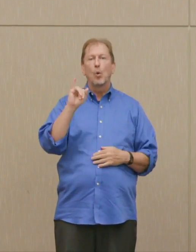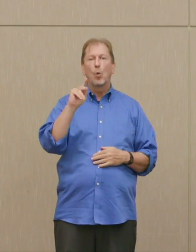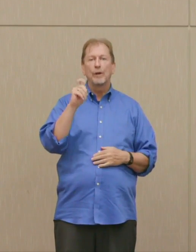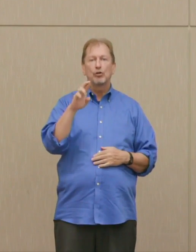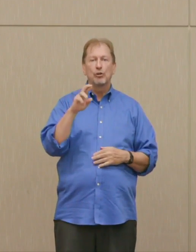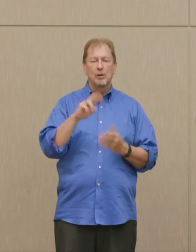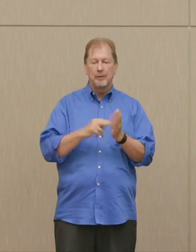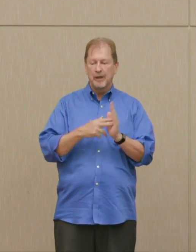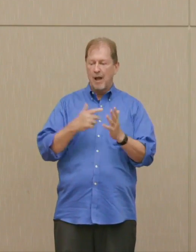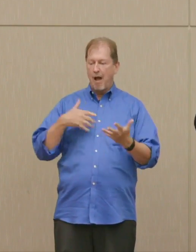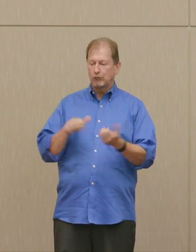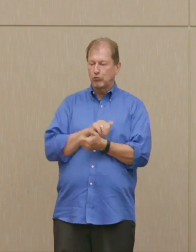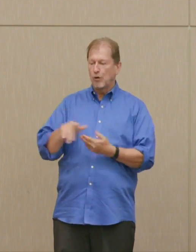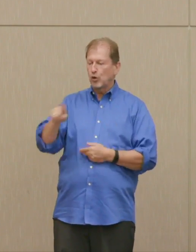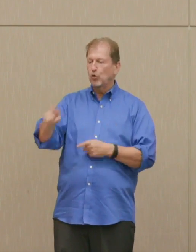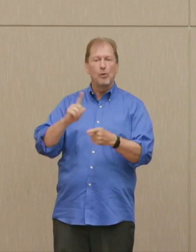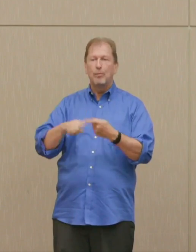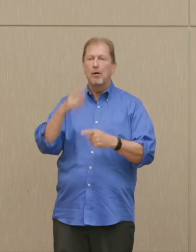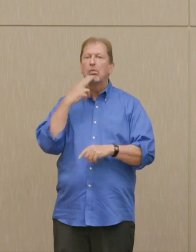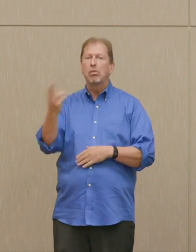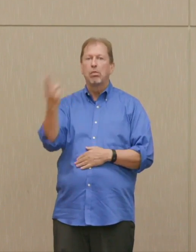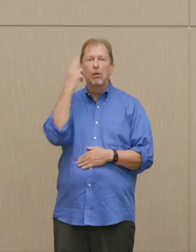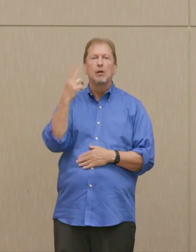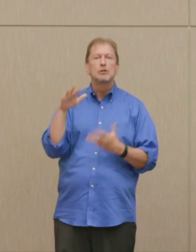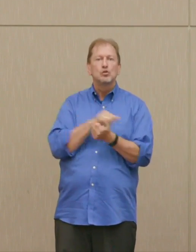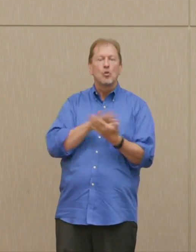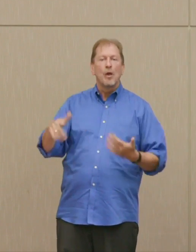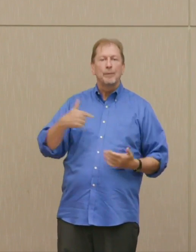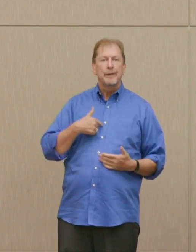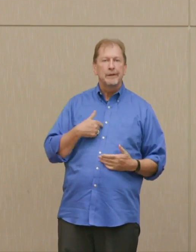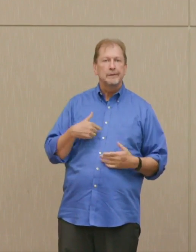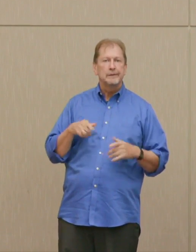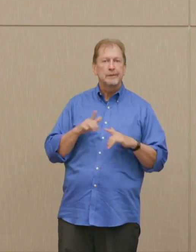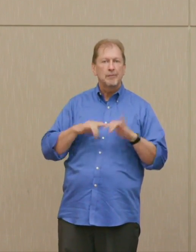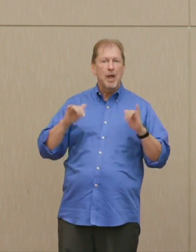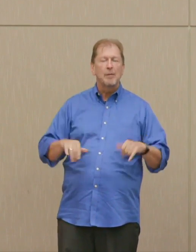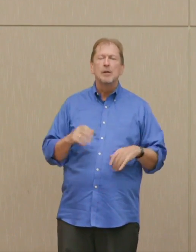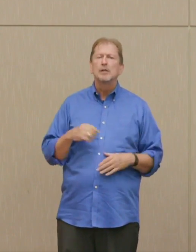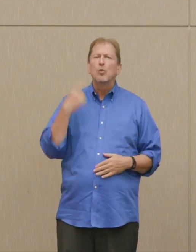This getting off the ground fast, with a hair trigger with the ICBMs serves no military